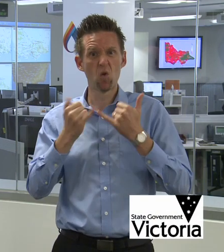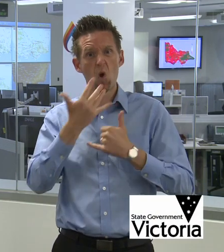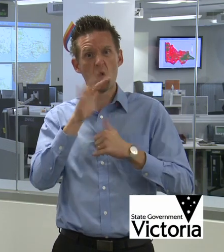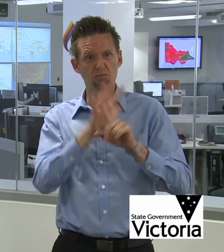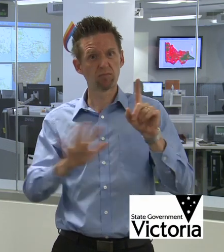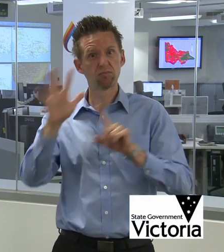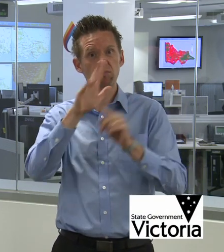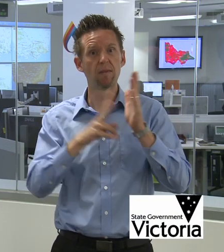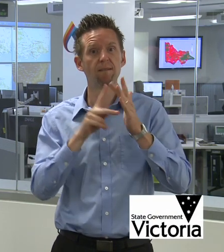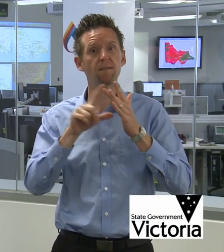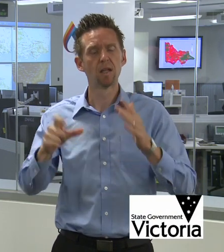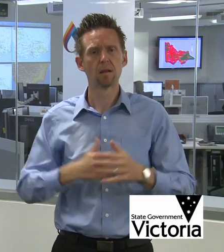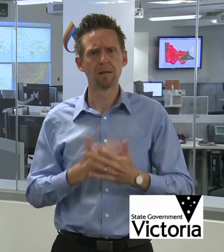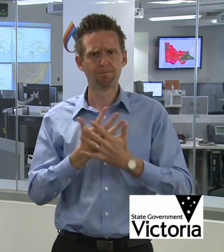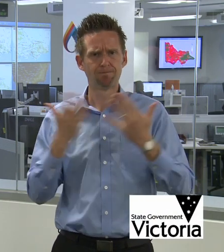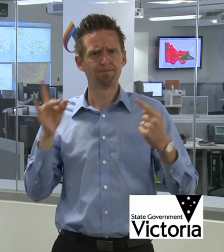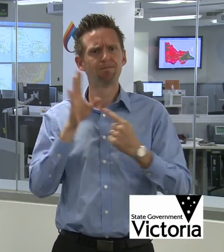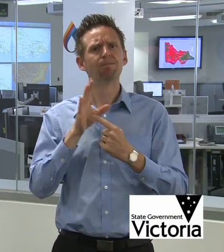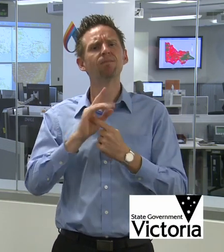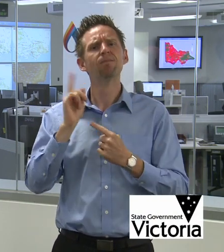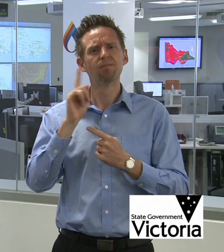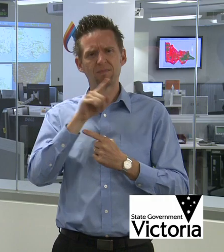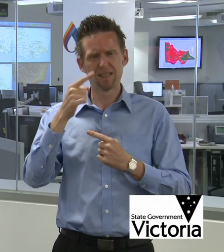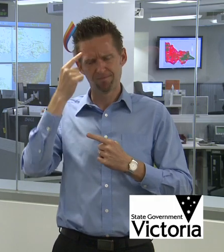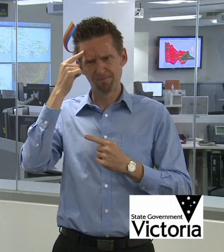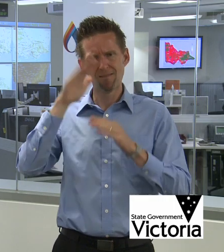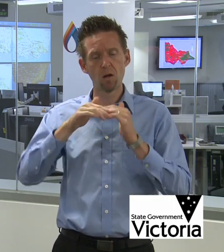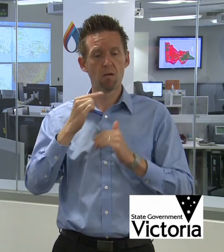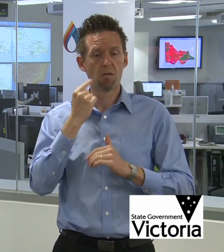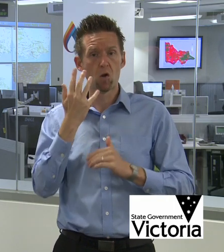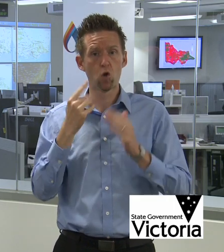One of the most important things now is to focus on Tuesday and Wednesday, where the